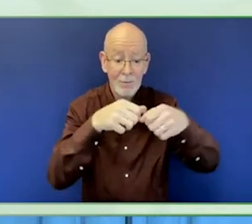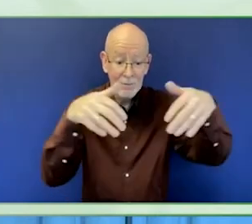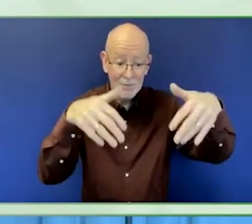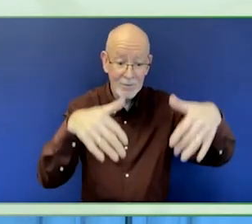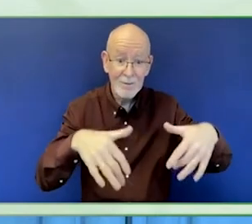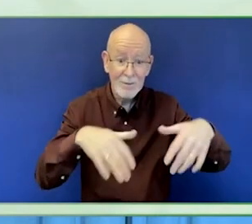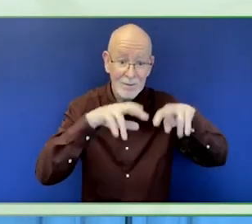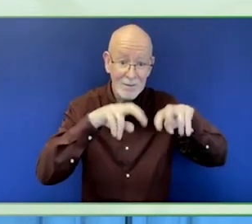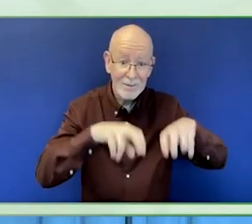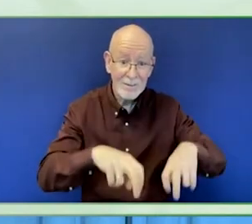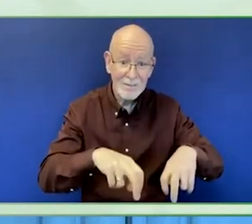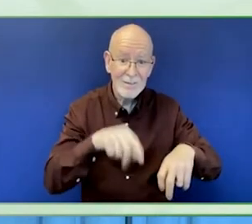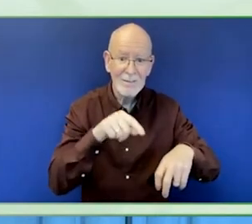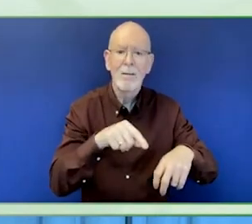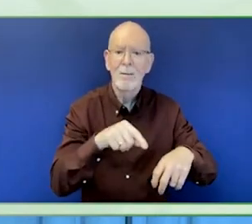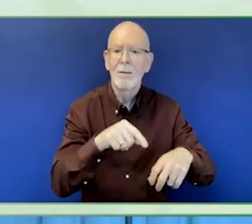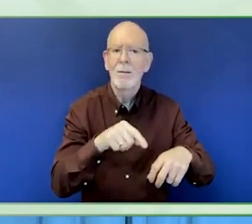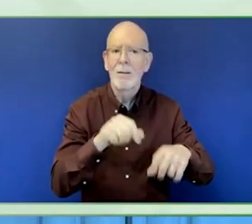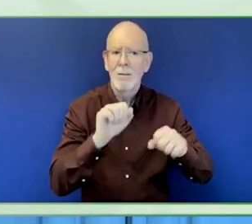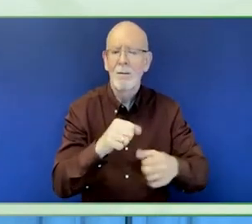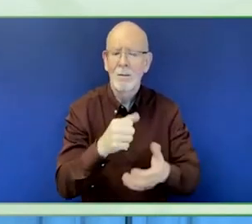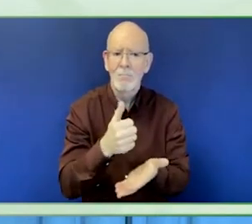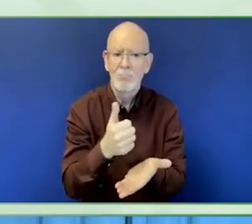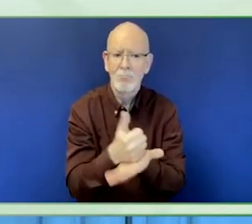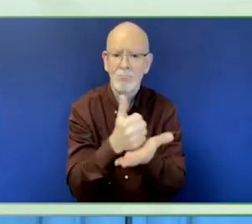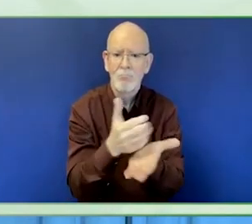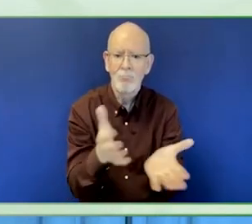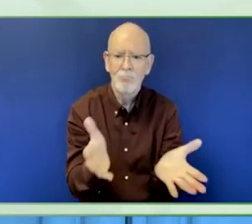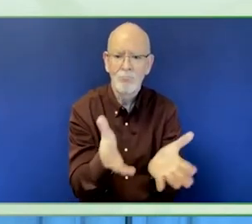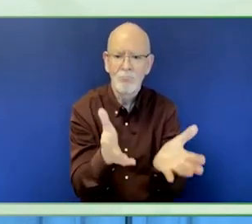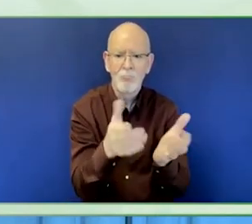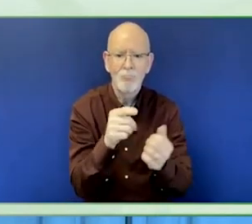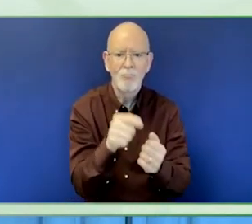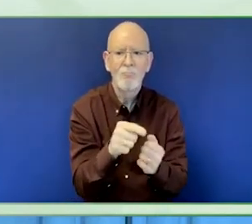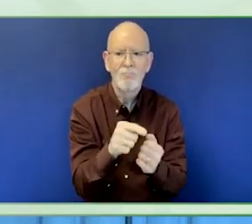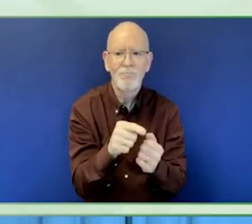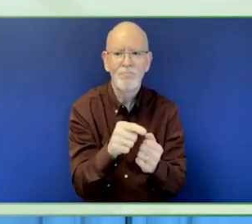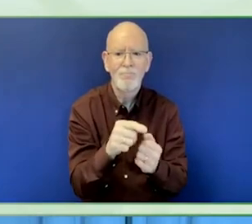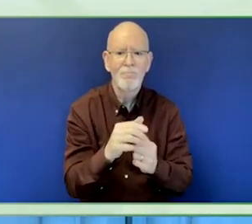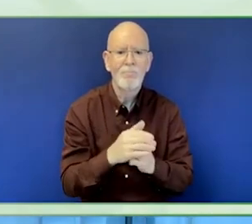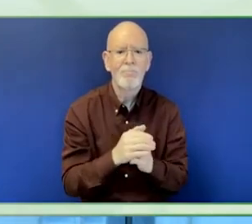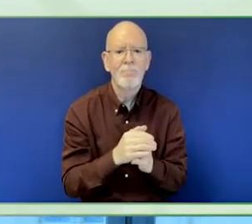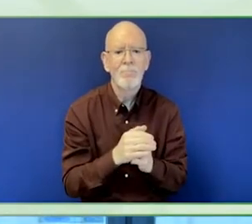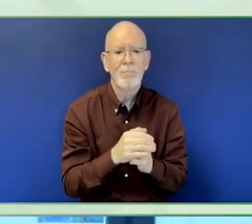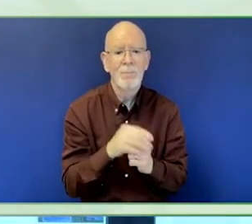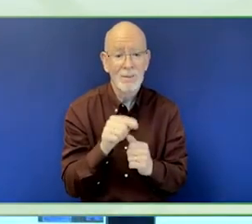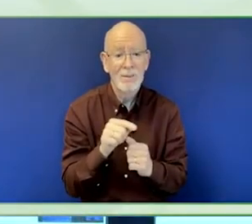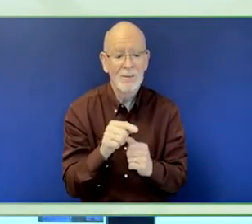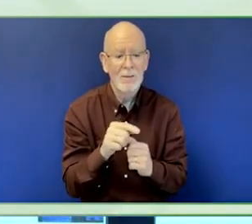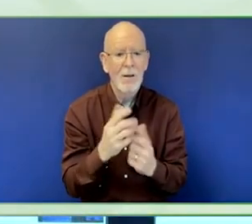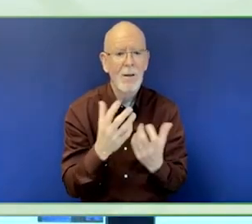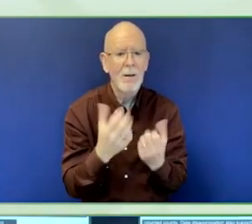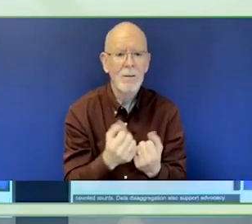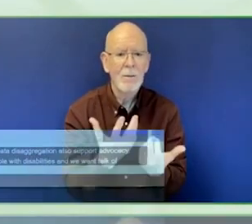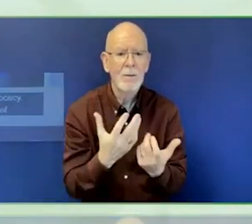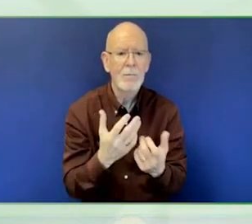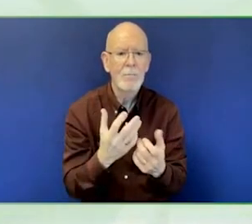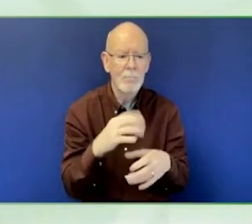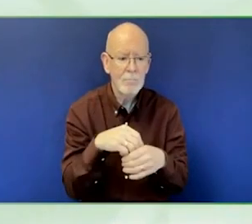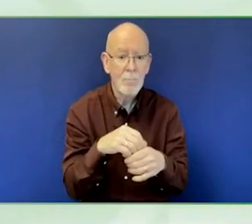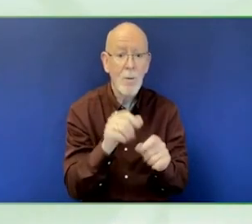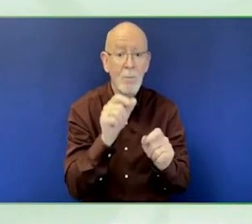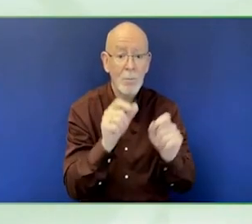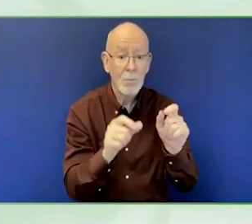Thank you for an excellent presentation, sharing with us